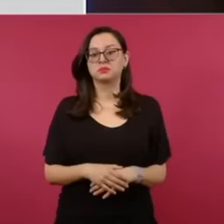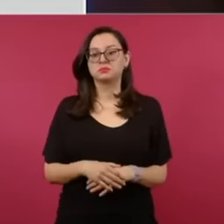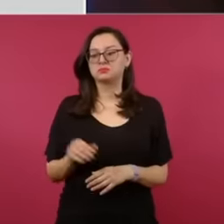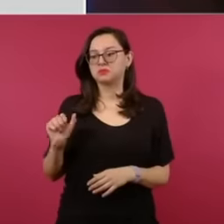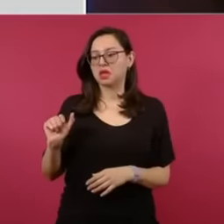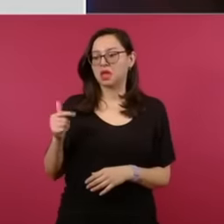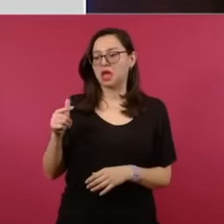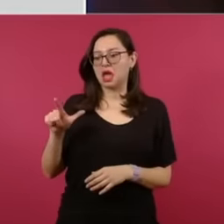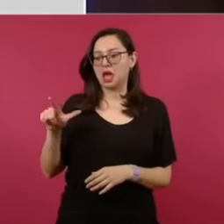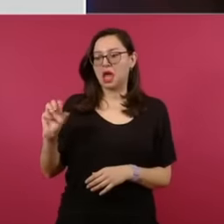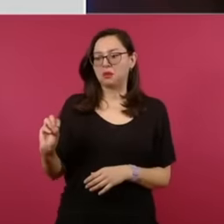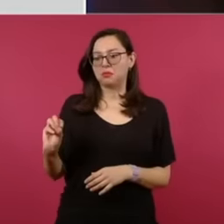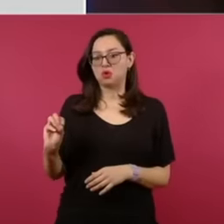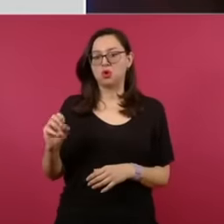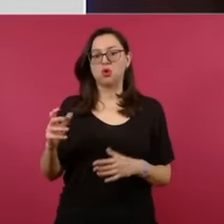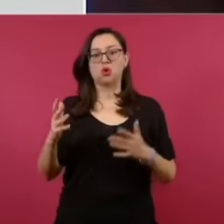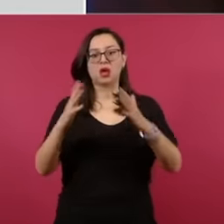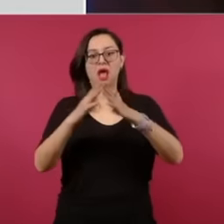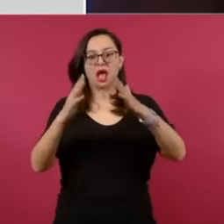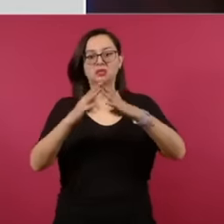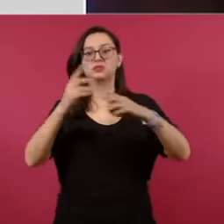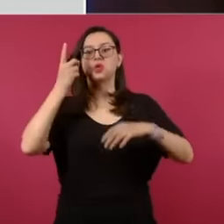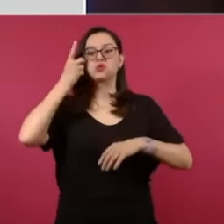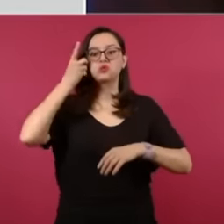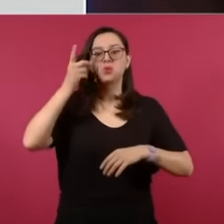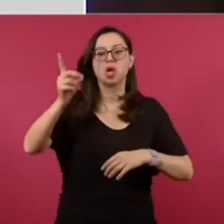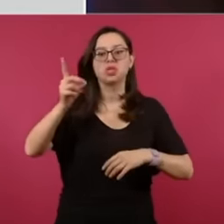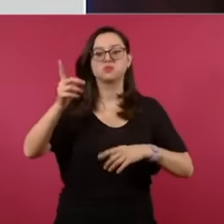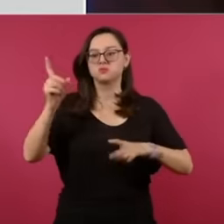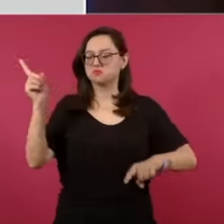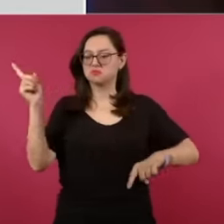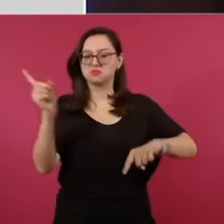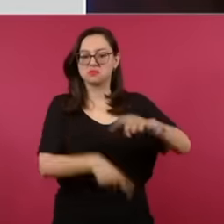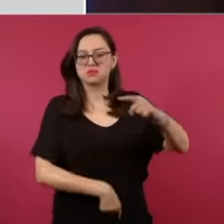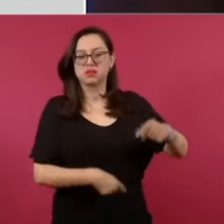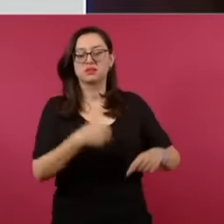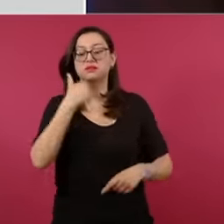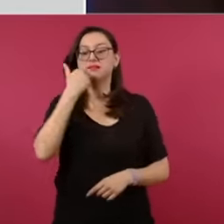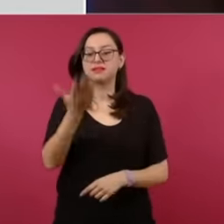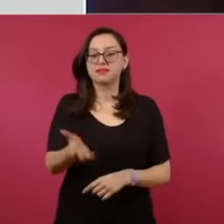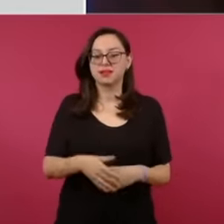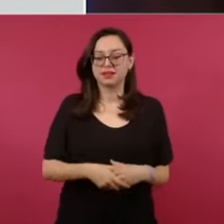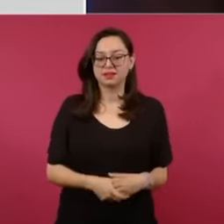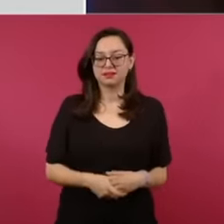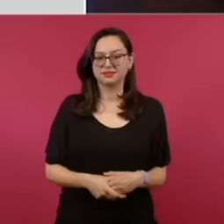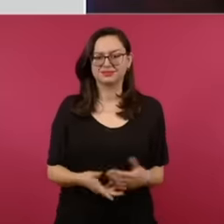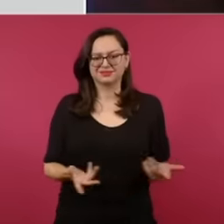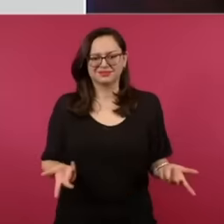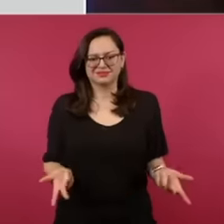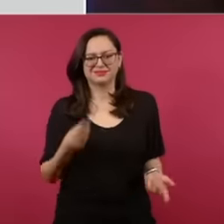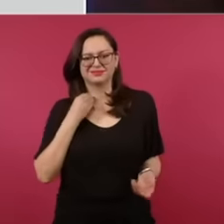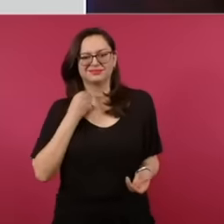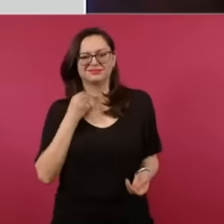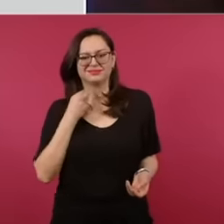and he is a notary lawyer or not good is